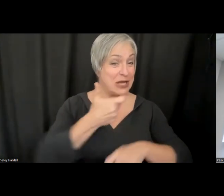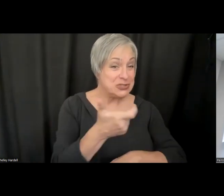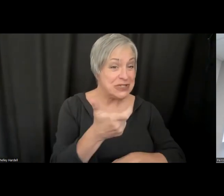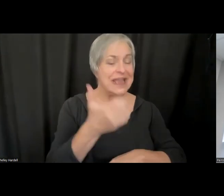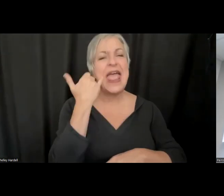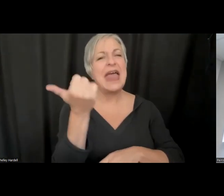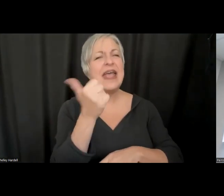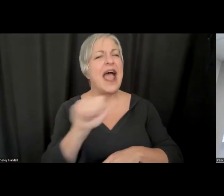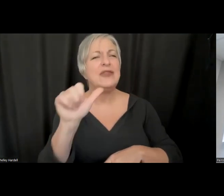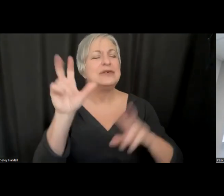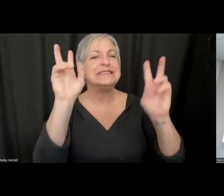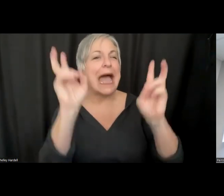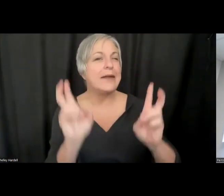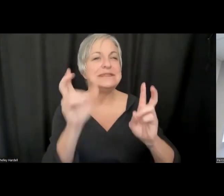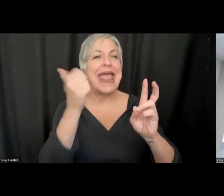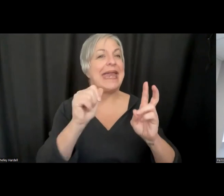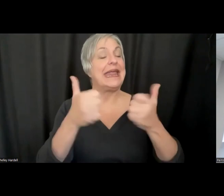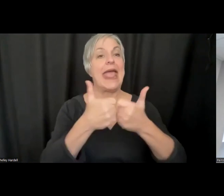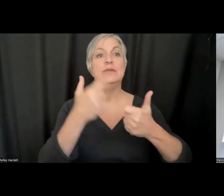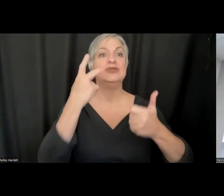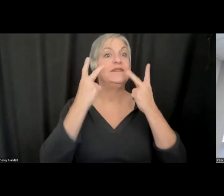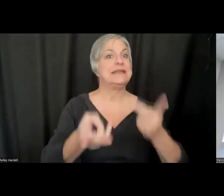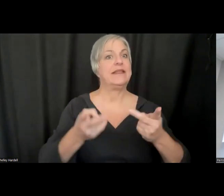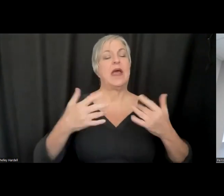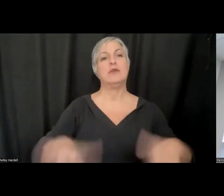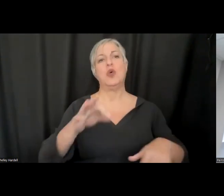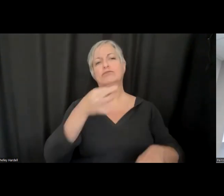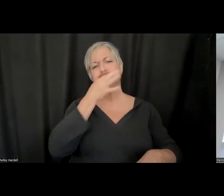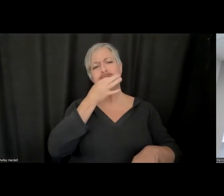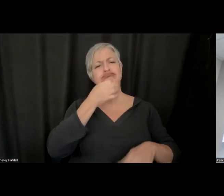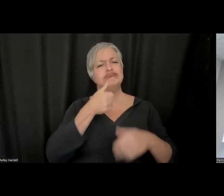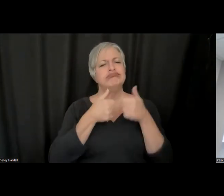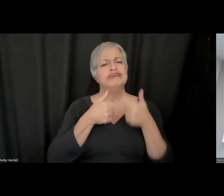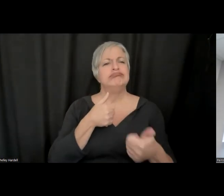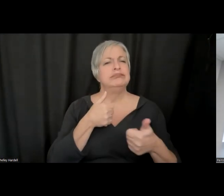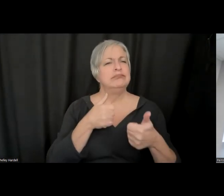titles which do a stellar job? If so, did those games, if you